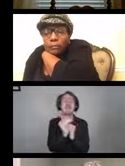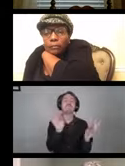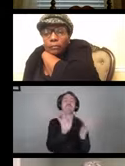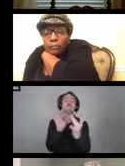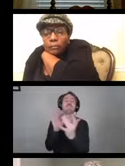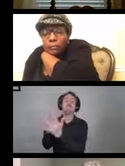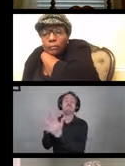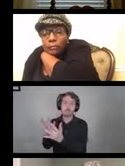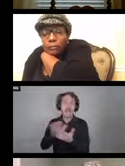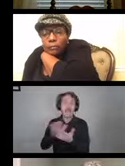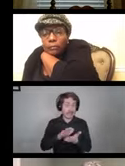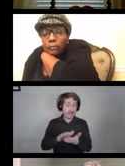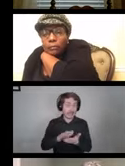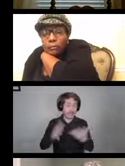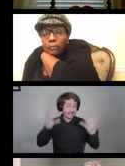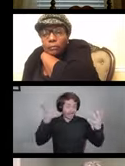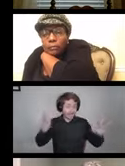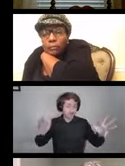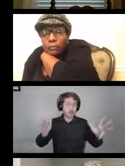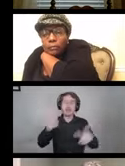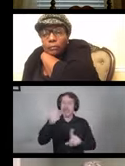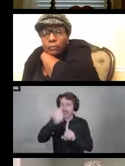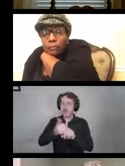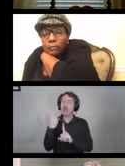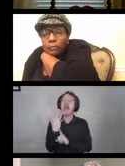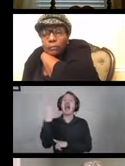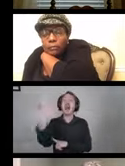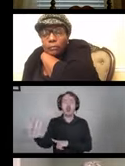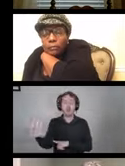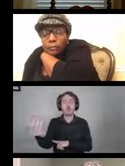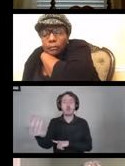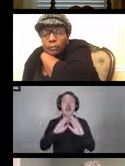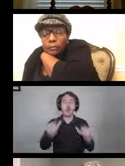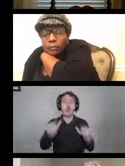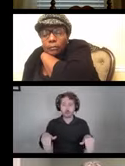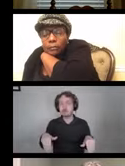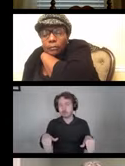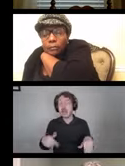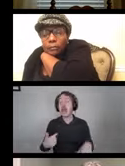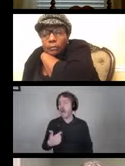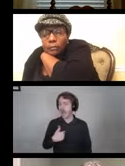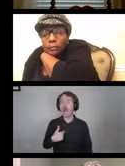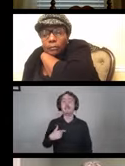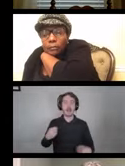clean devices after every trip out of the home. Again, I'm a power wheelchair user.